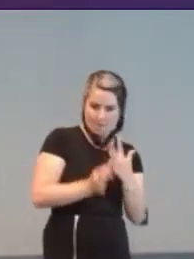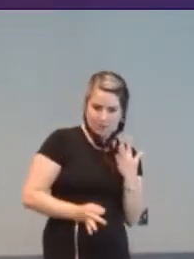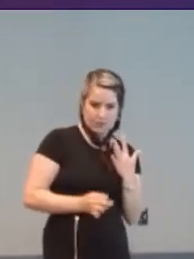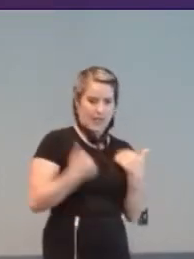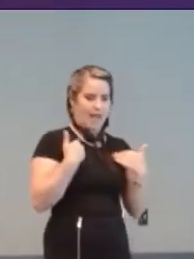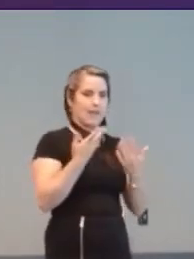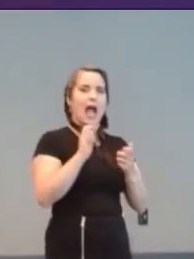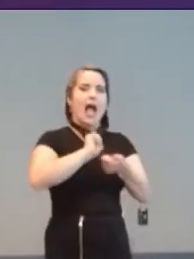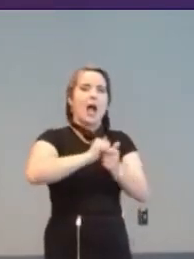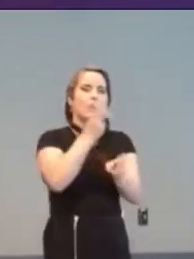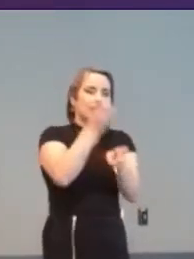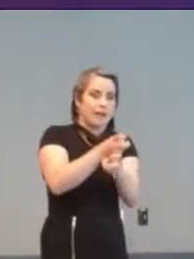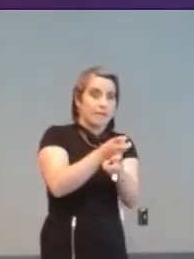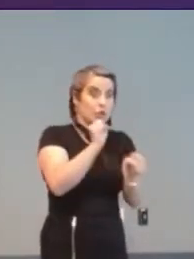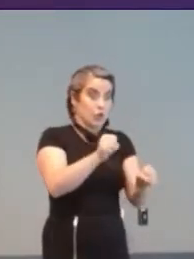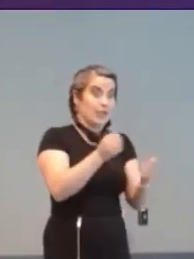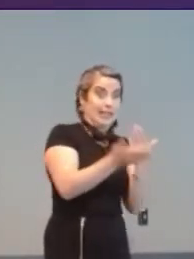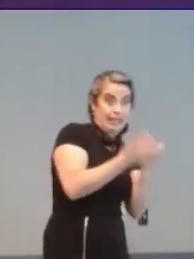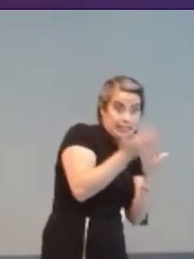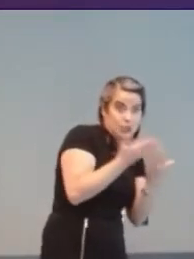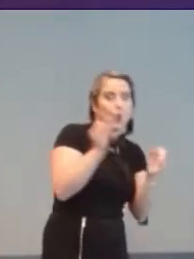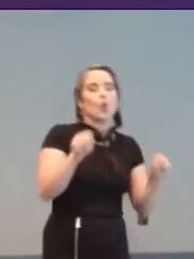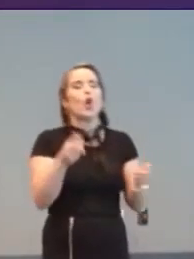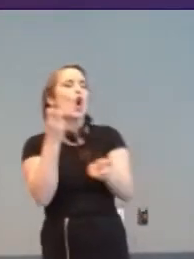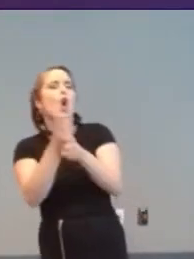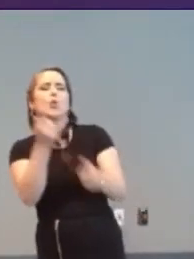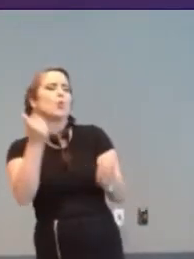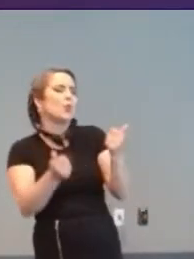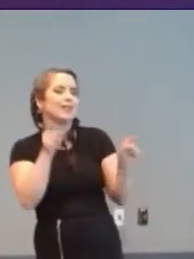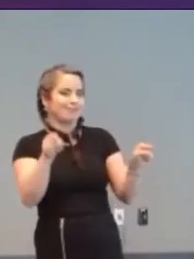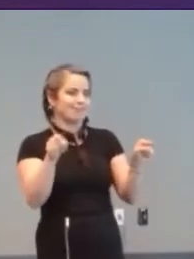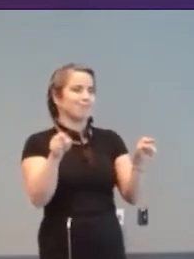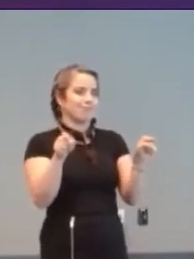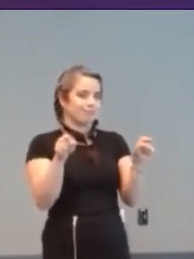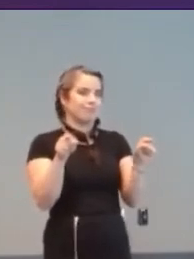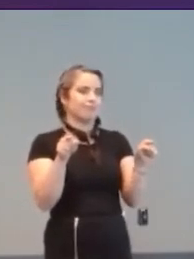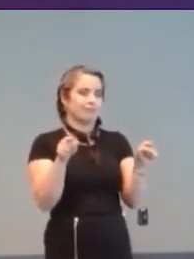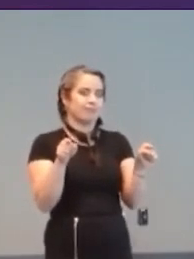handicap scoring, competition could be made balanced too.